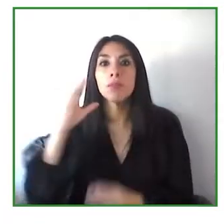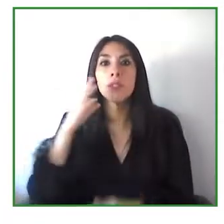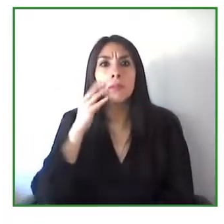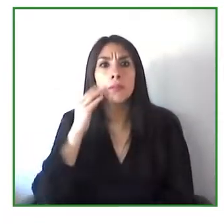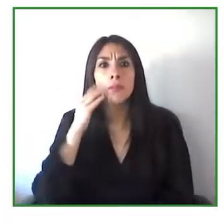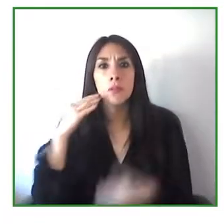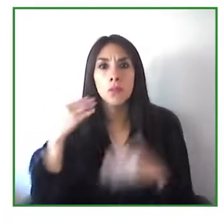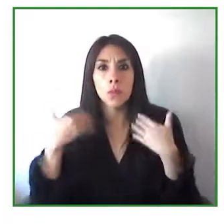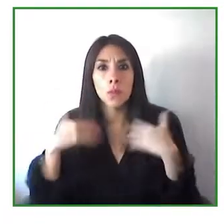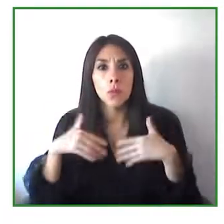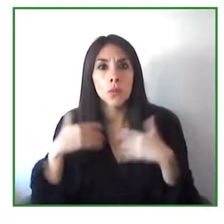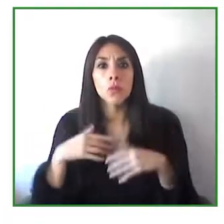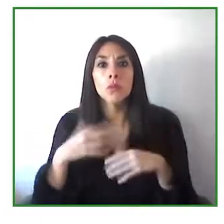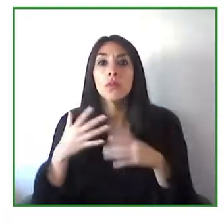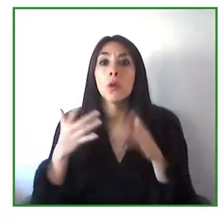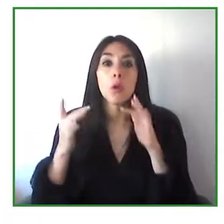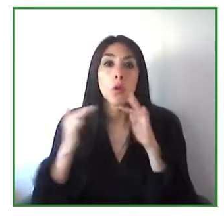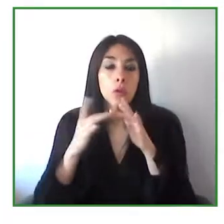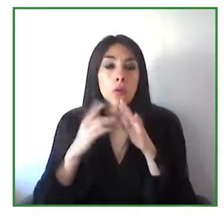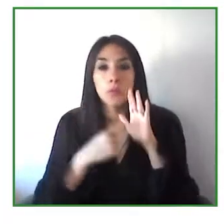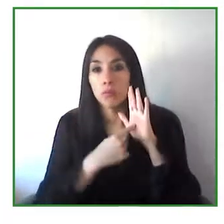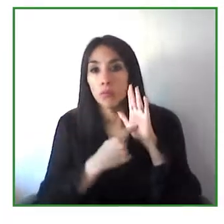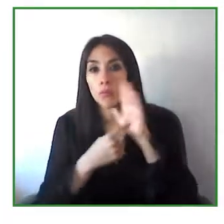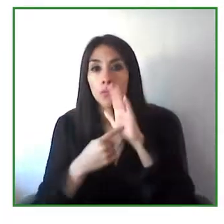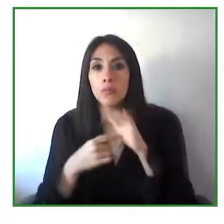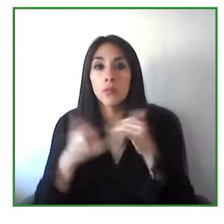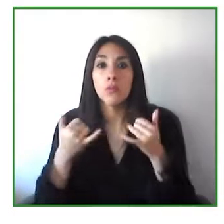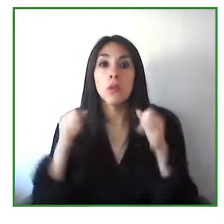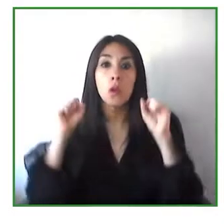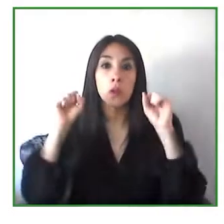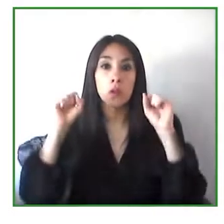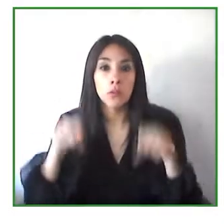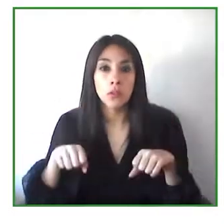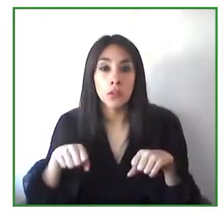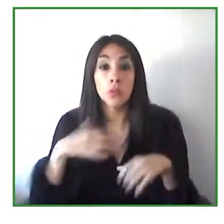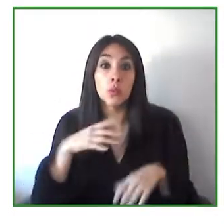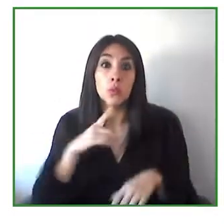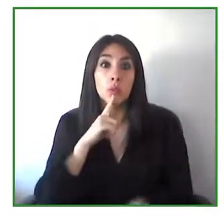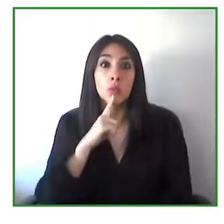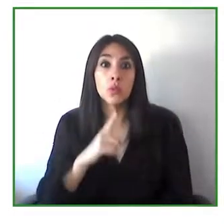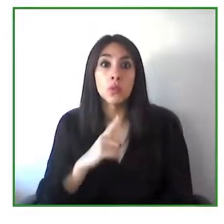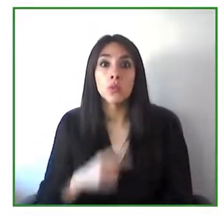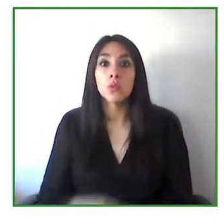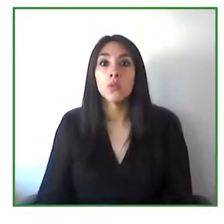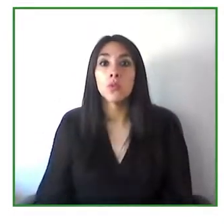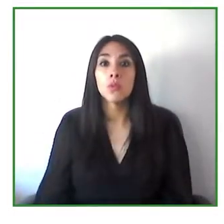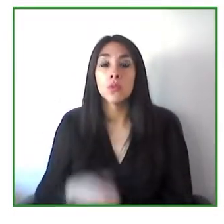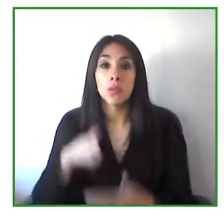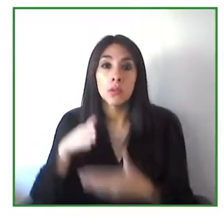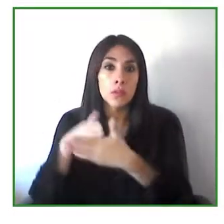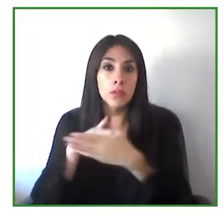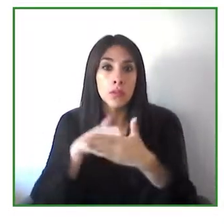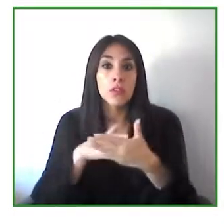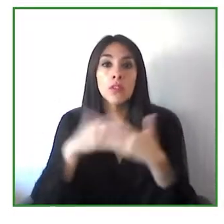I also thank you for introducing us to all these interesting tools that Google offers